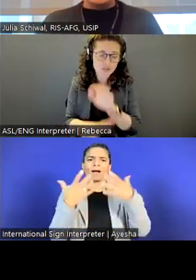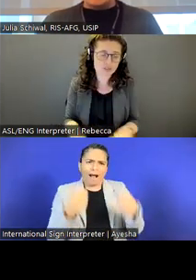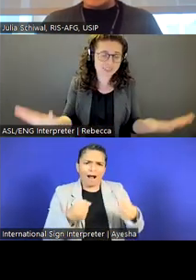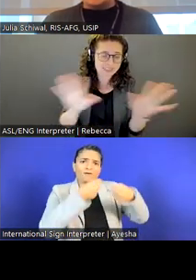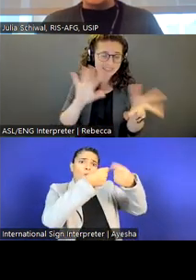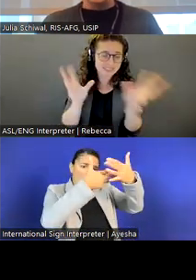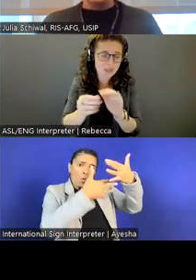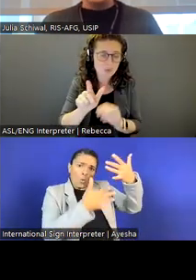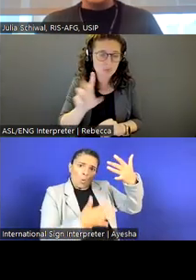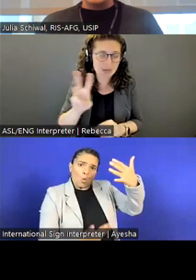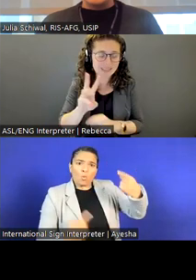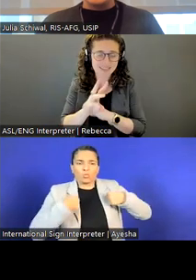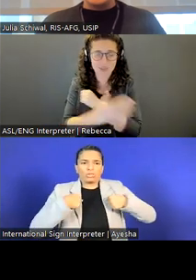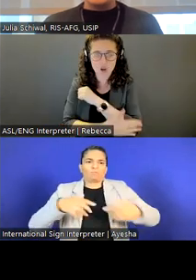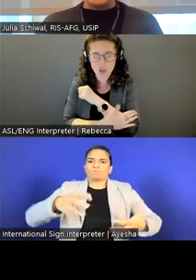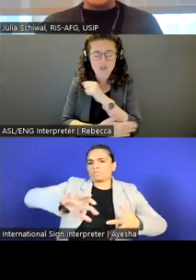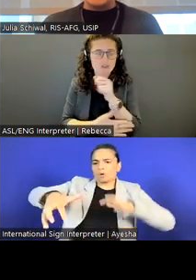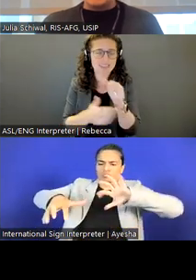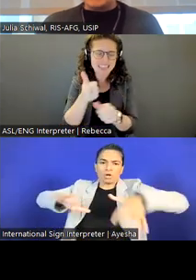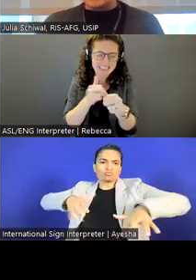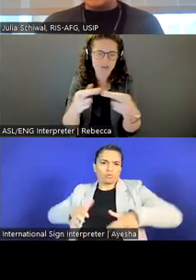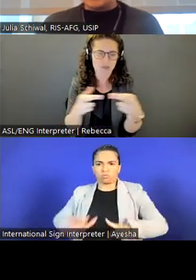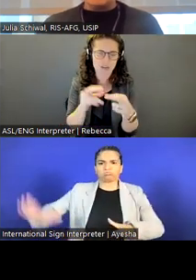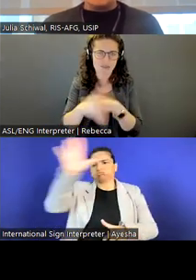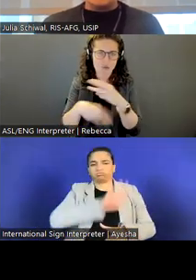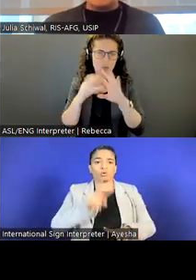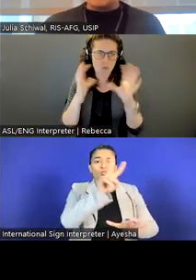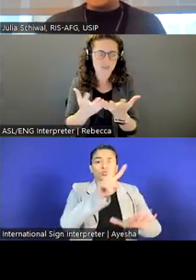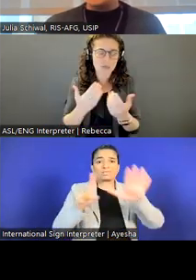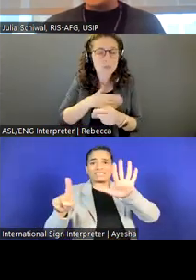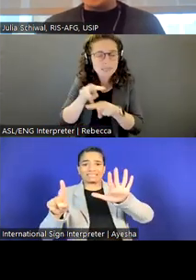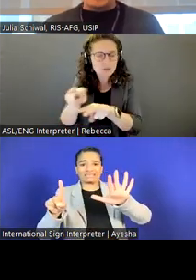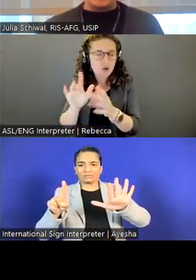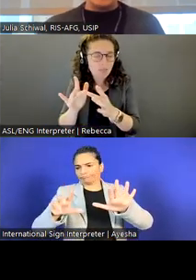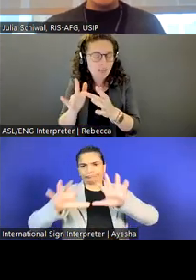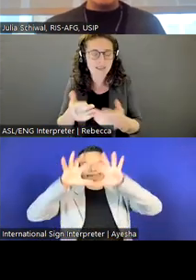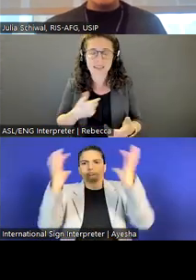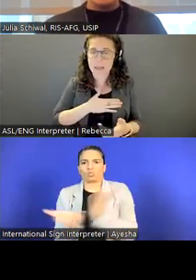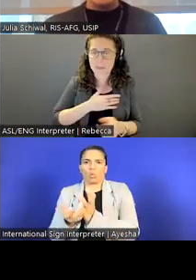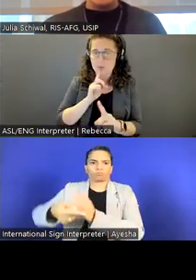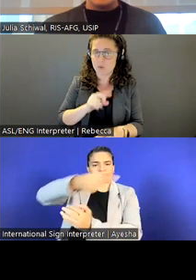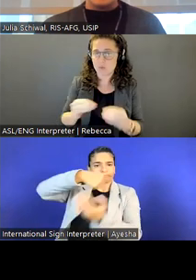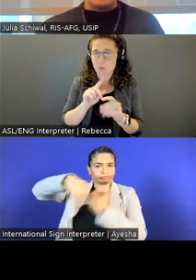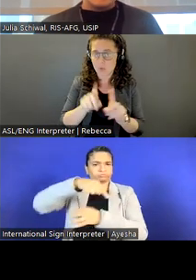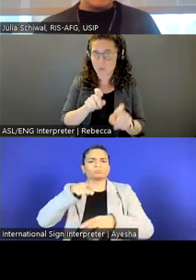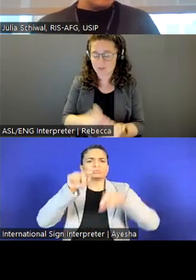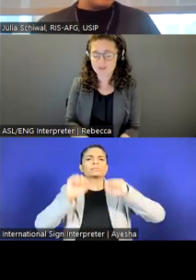region of the world. So definitely take a look at what we do online. I'm happy to answer more questions. Ashley Holben: Wow.